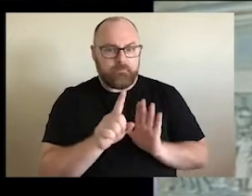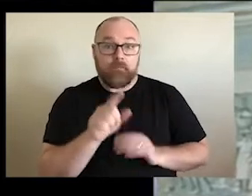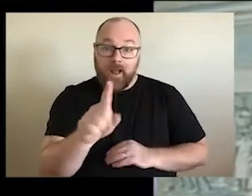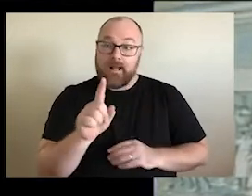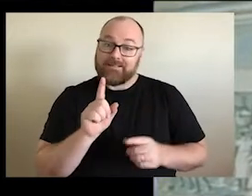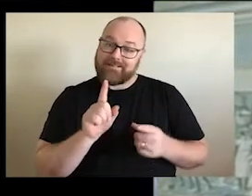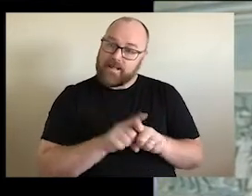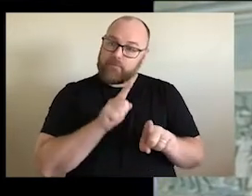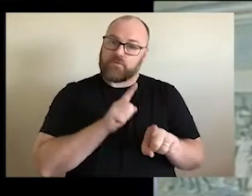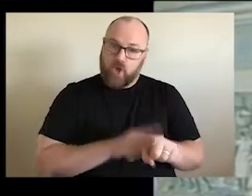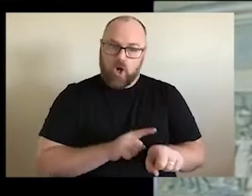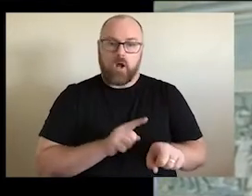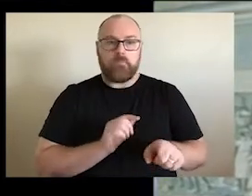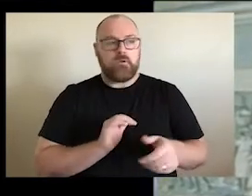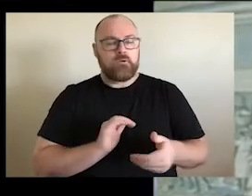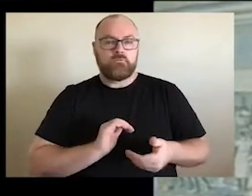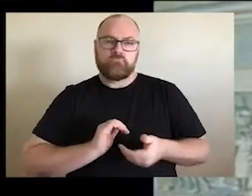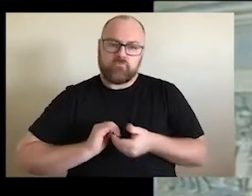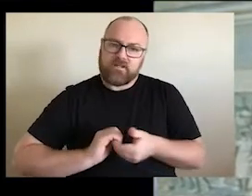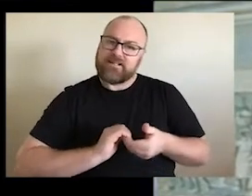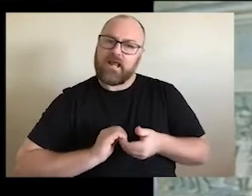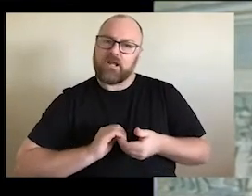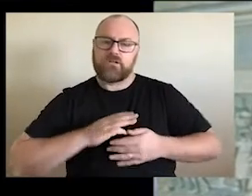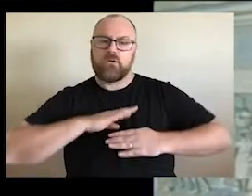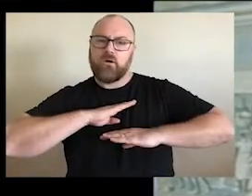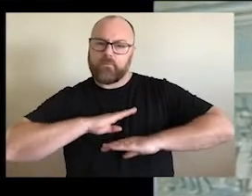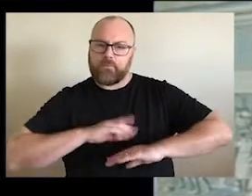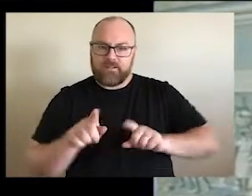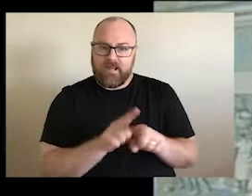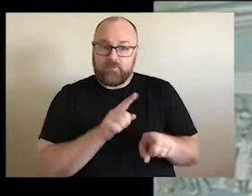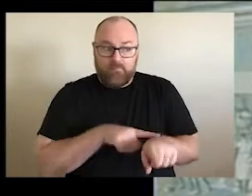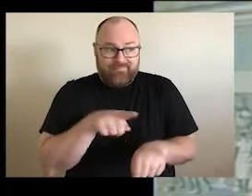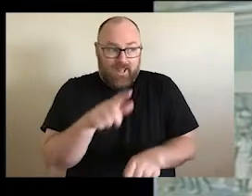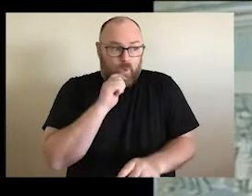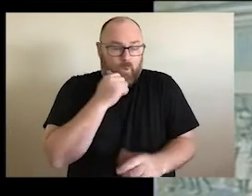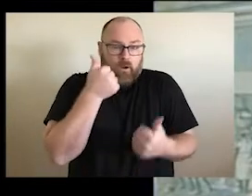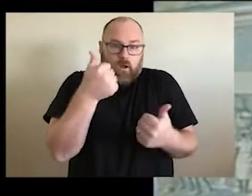and still be reconciling in all of this. And we will serve at the course